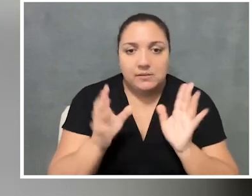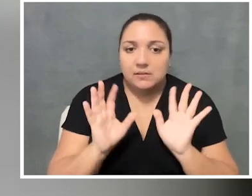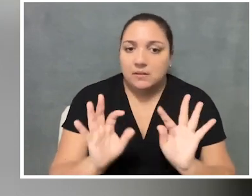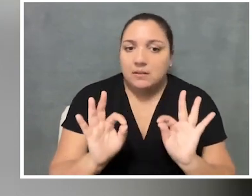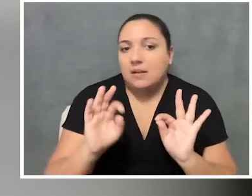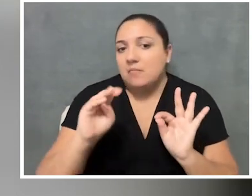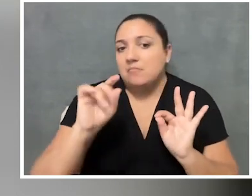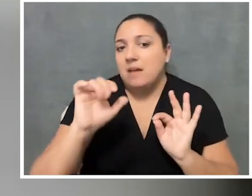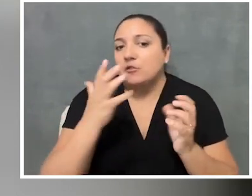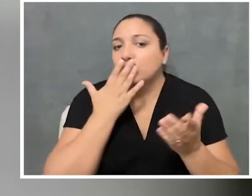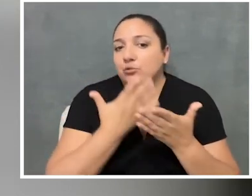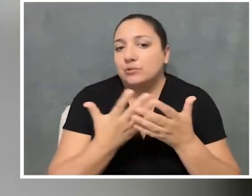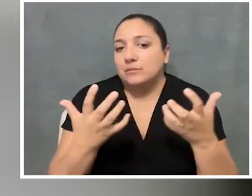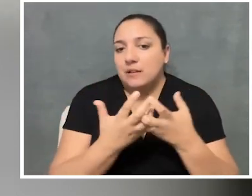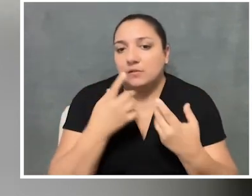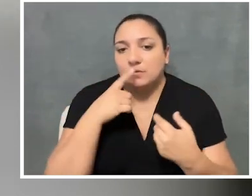I think MAC is a really great place for you.